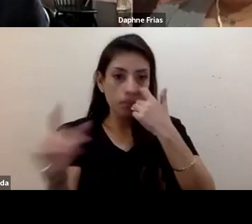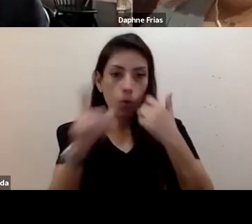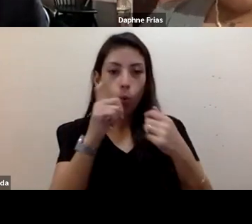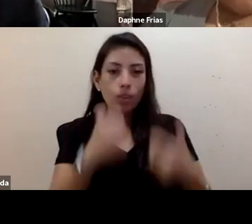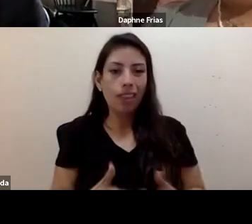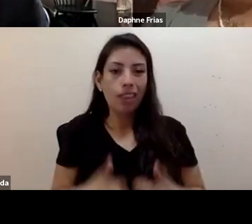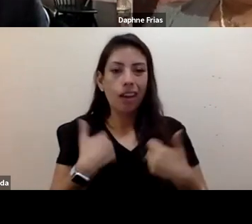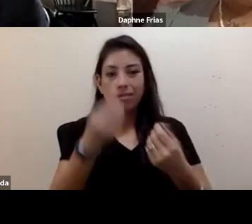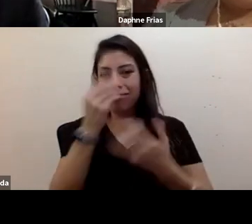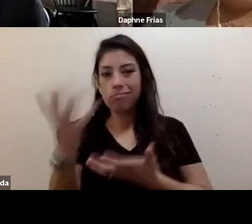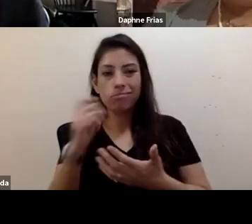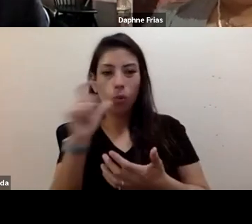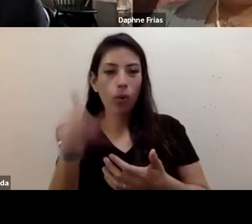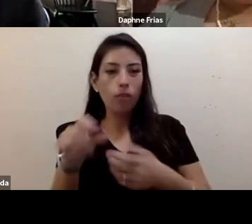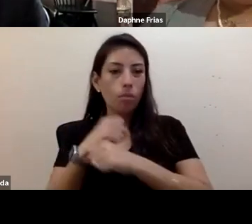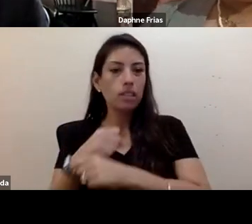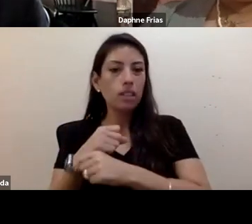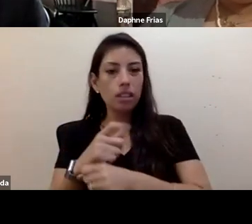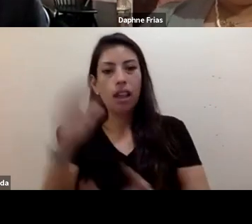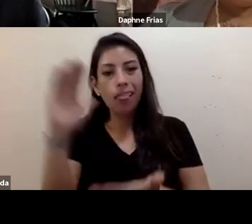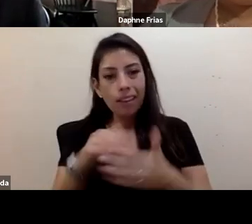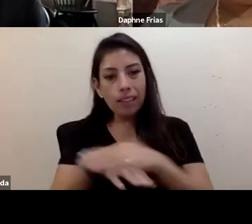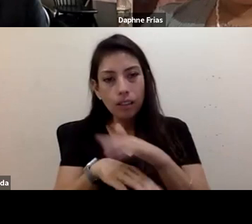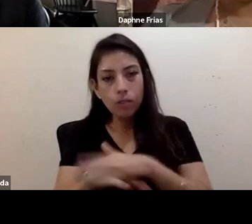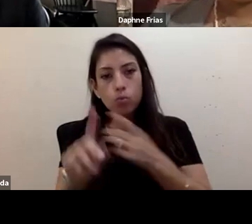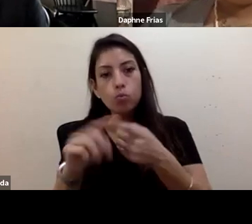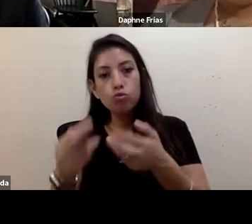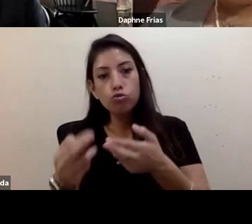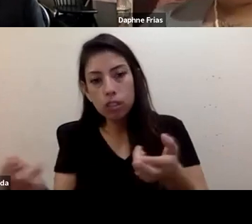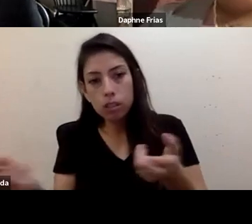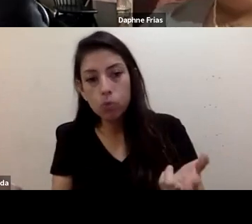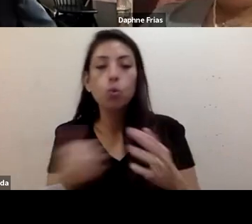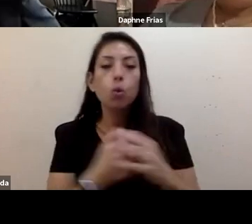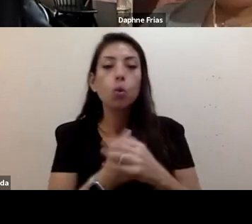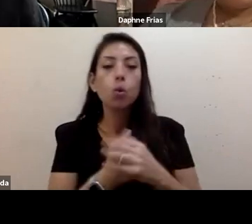and less access to resources. So when we talk about including disabled folks